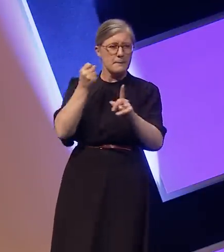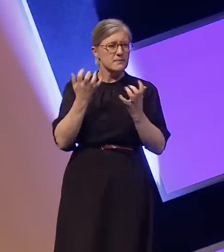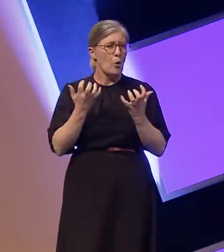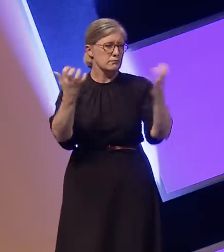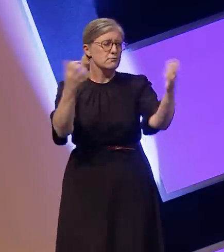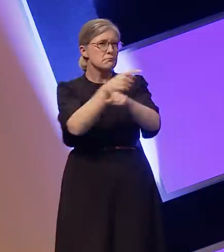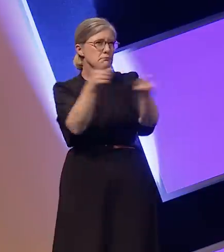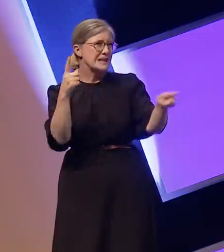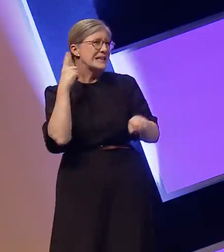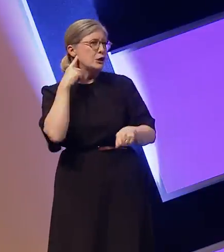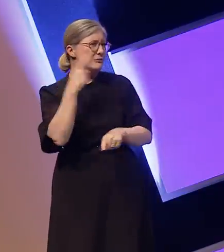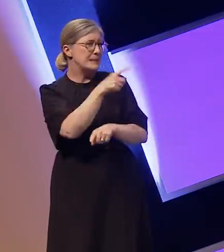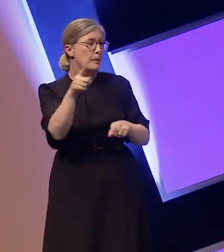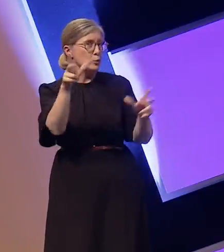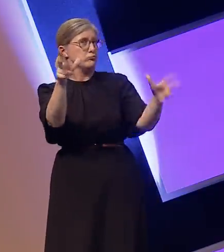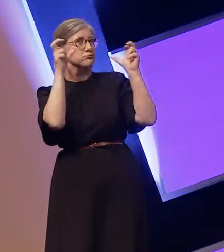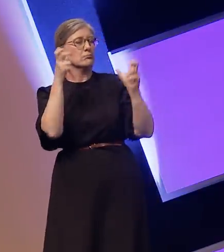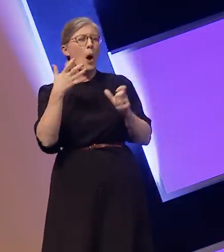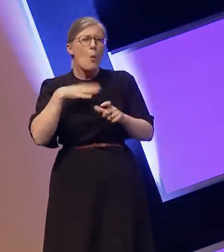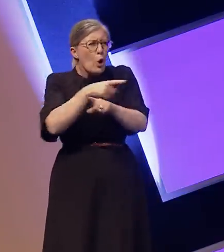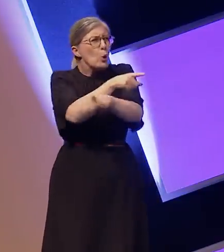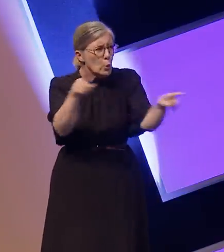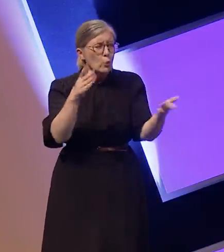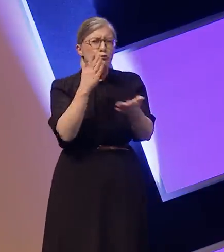and I really want the hearing people in the room to really listen to this speech